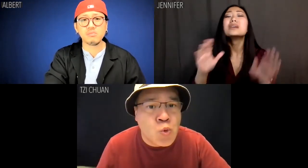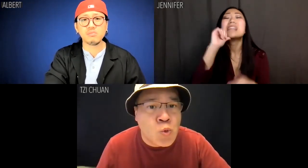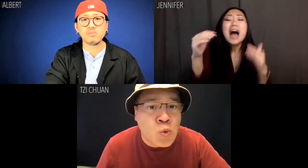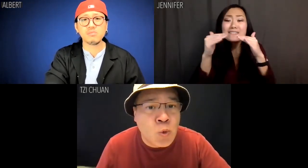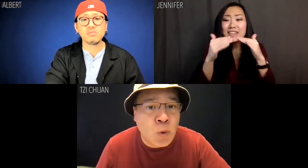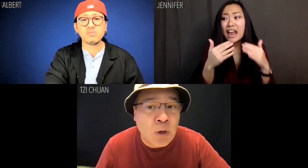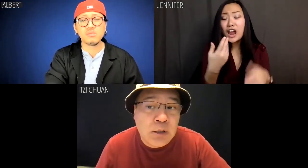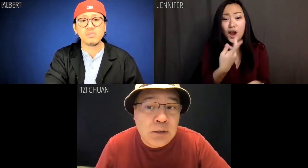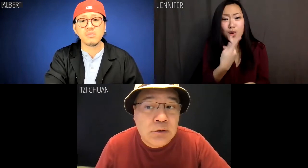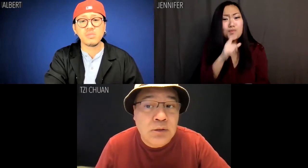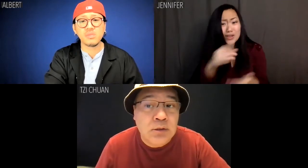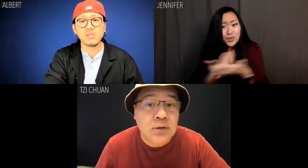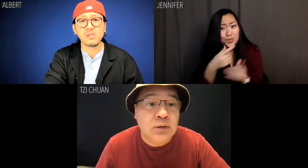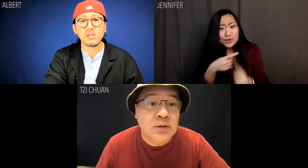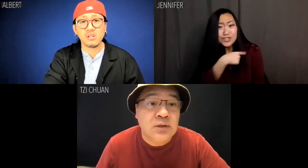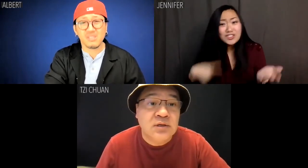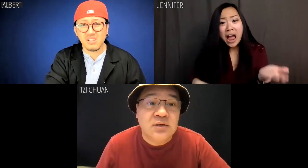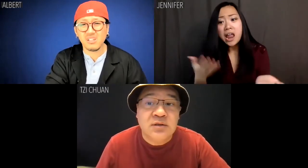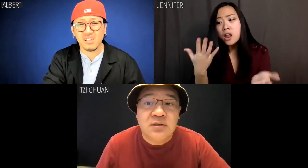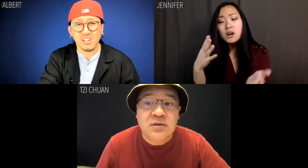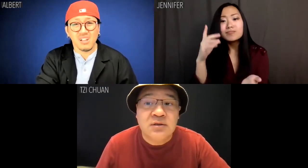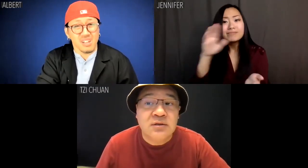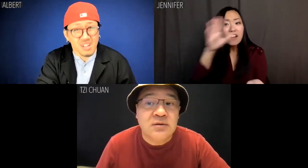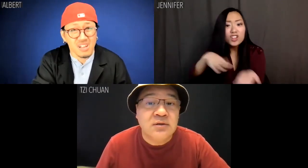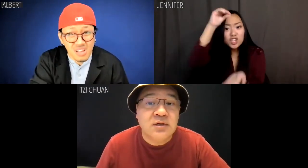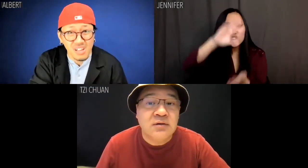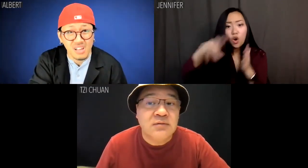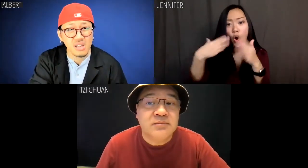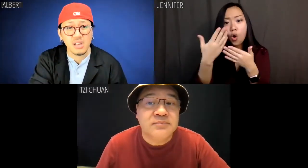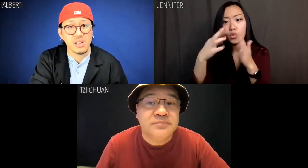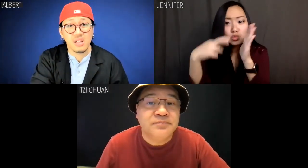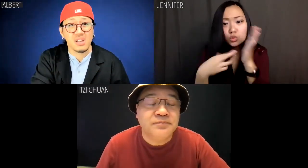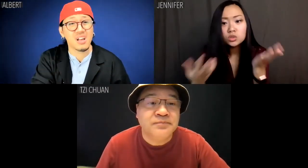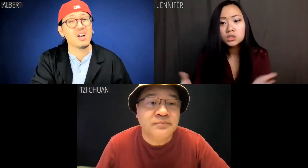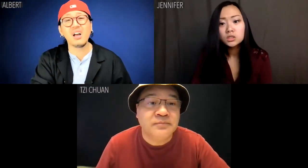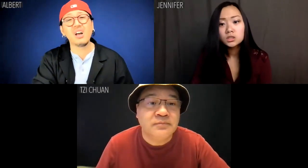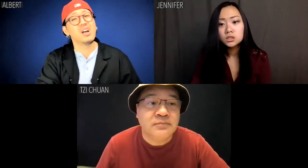Jennifer: It's not fair. We're brand new to China. We never learned all the rules.